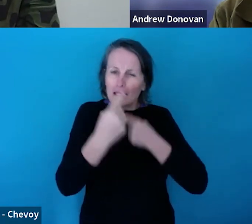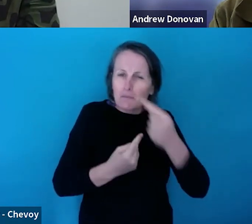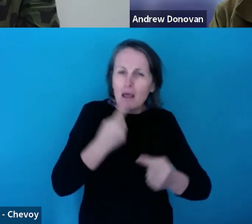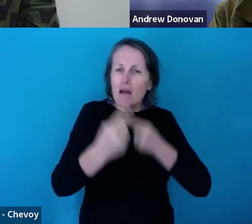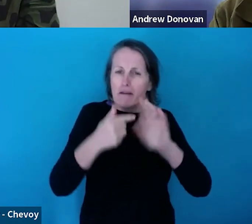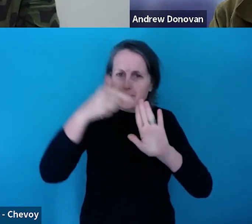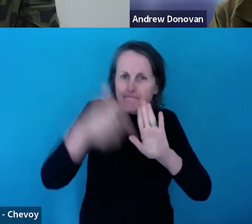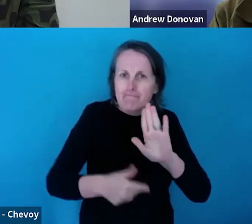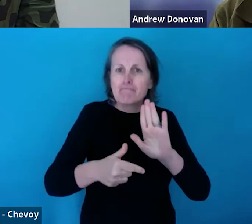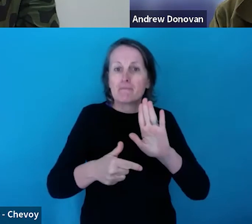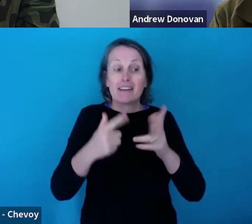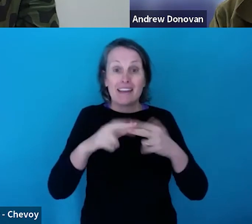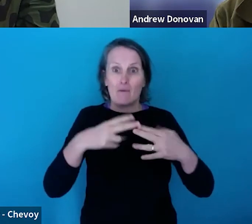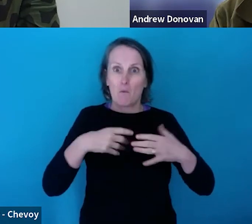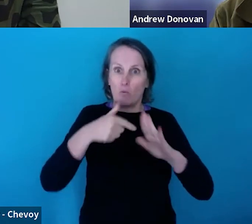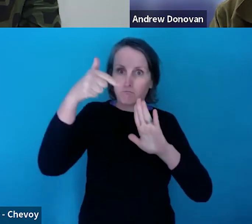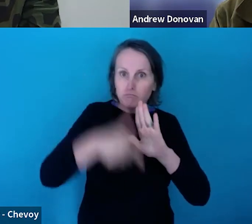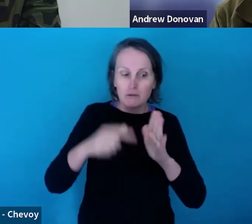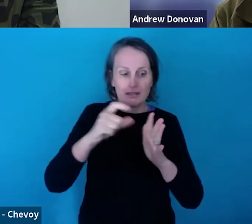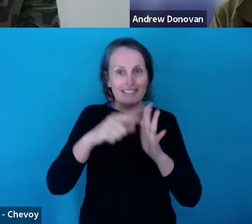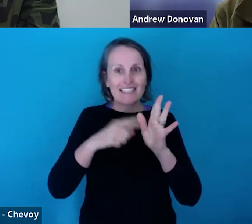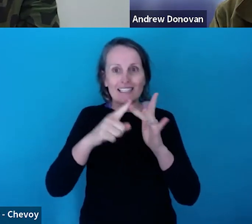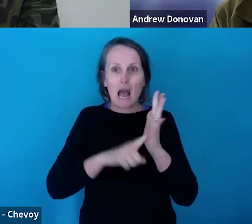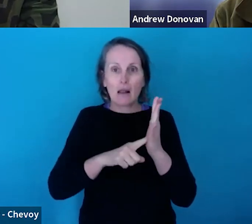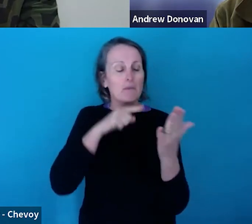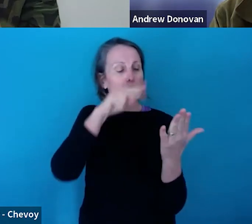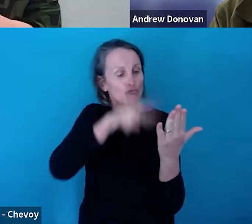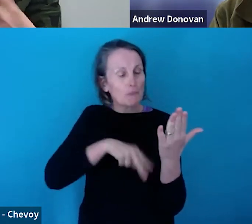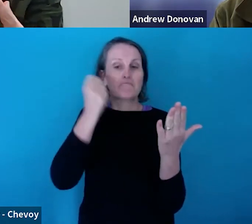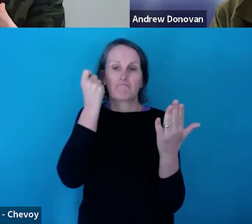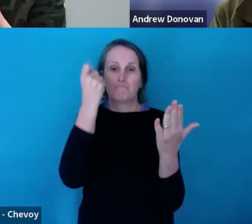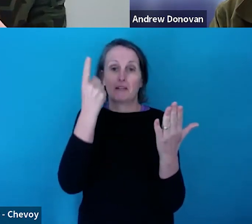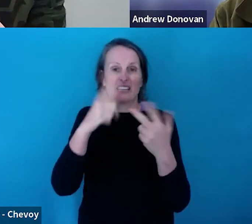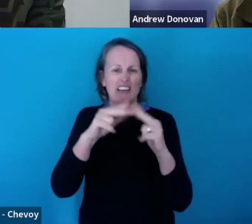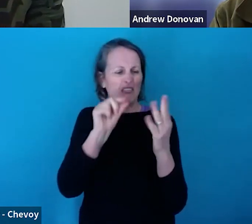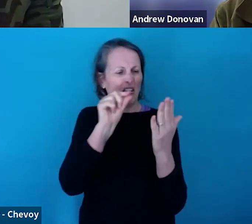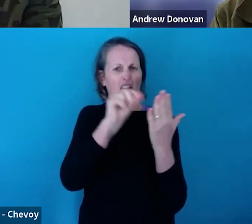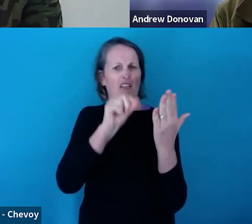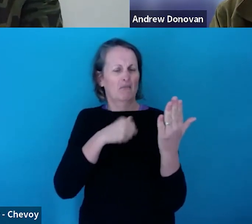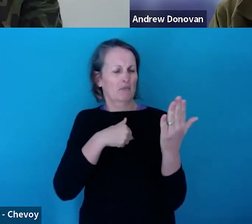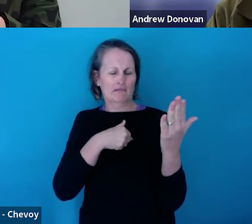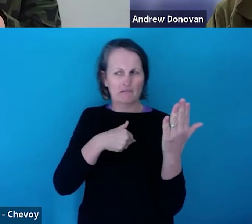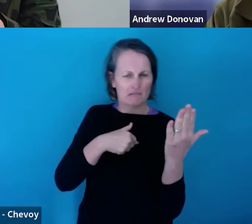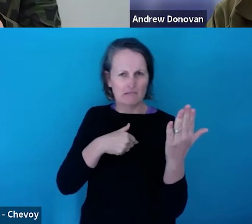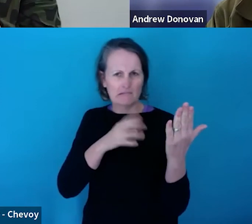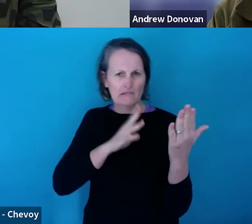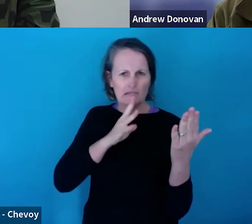budget, because the more detail there is the less questions that peers will have about how you have arrived at those figures.